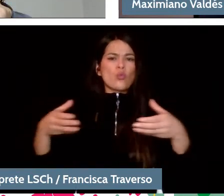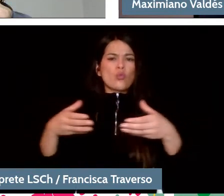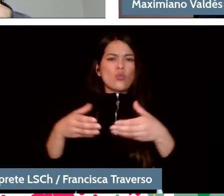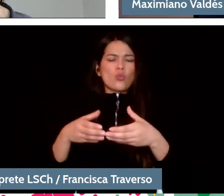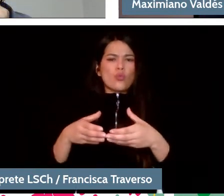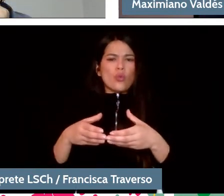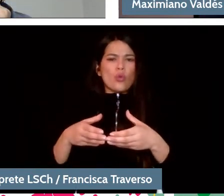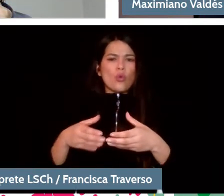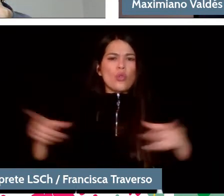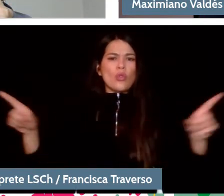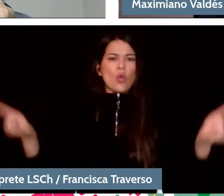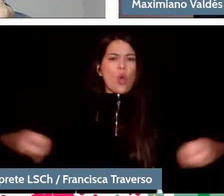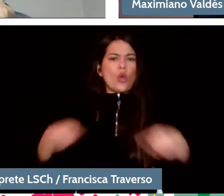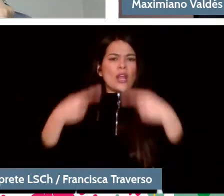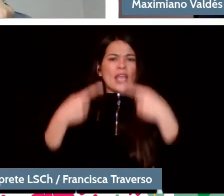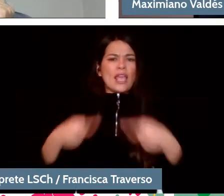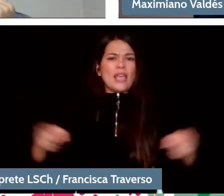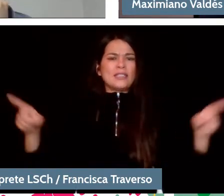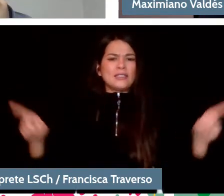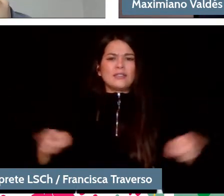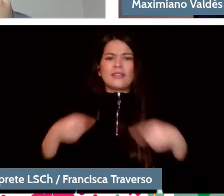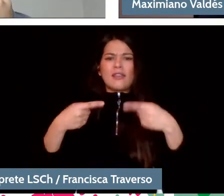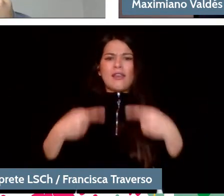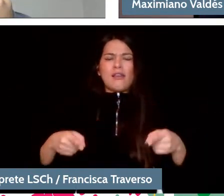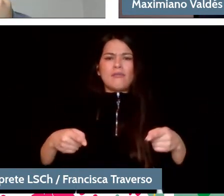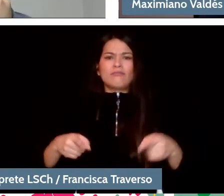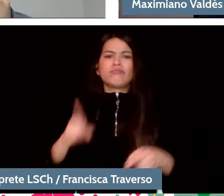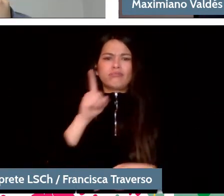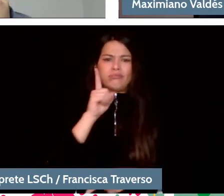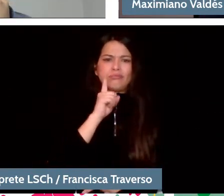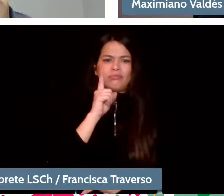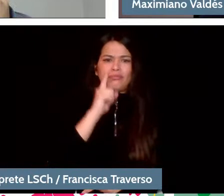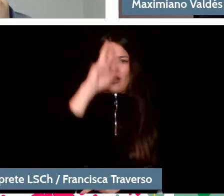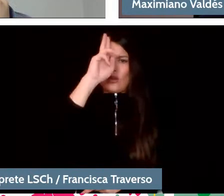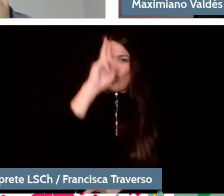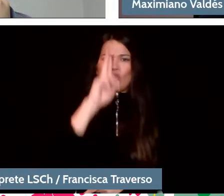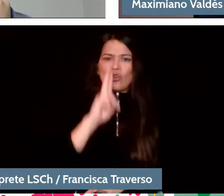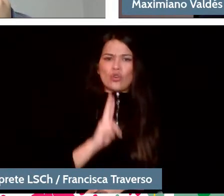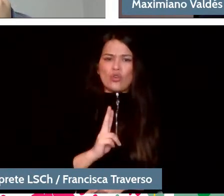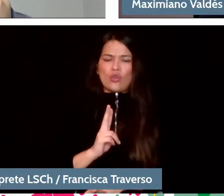To have a civilizing role, I mean...